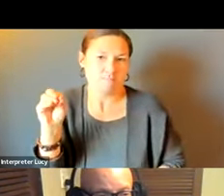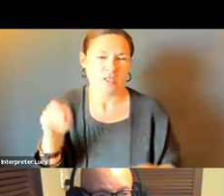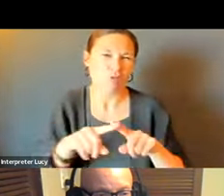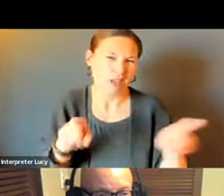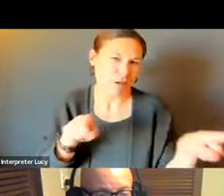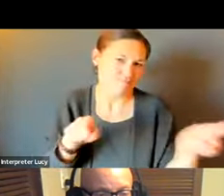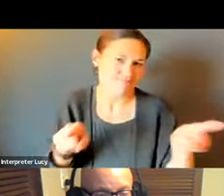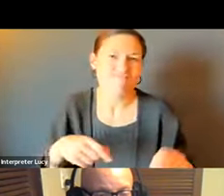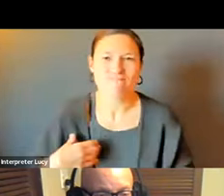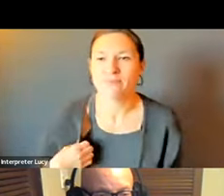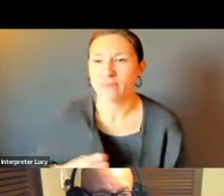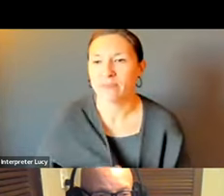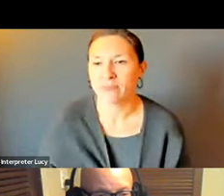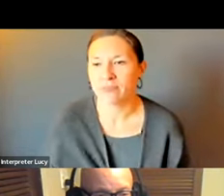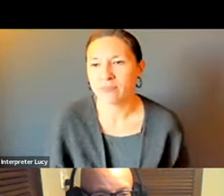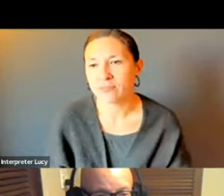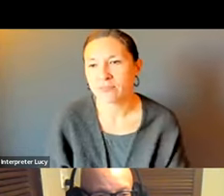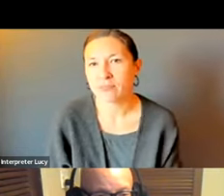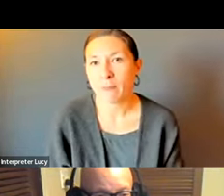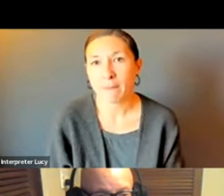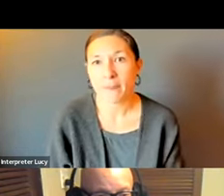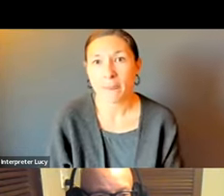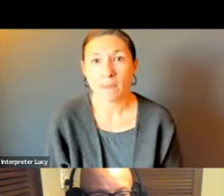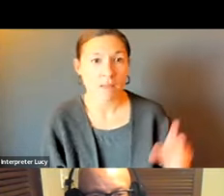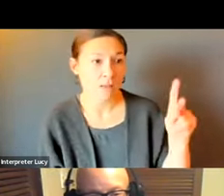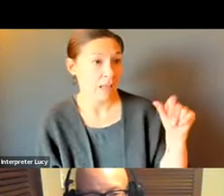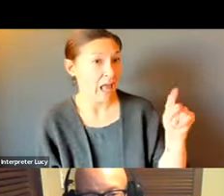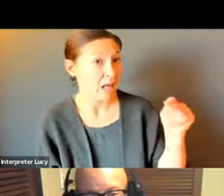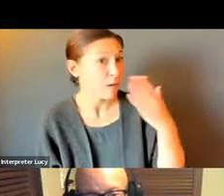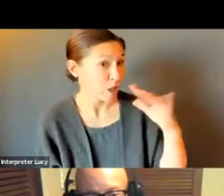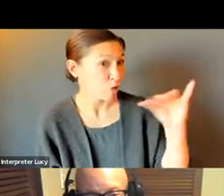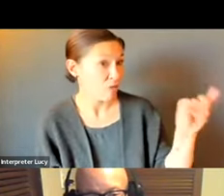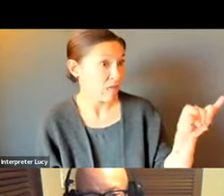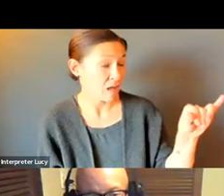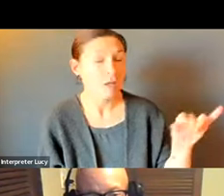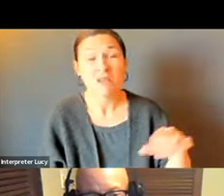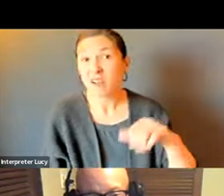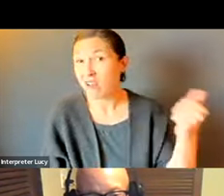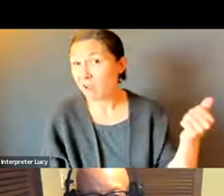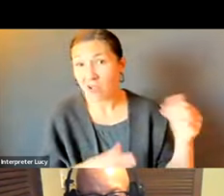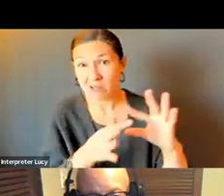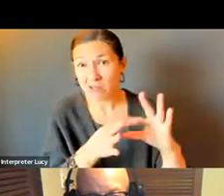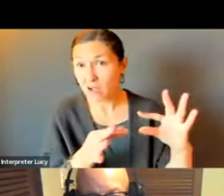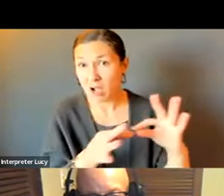CURB RAMP VIOLATION. THANK YOU FOR THAT.